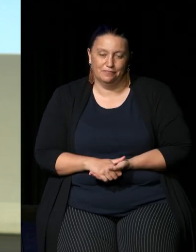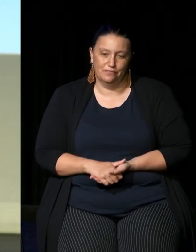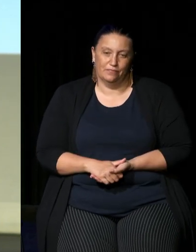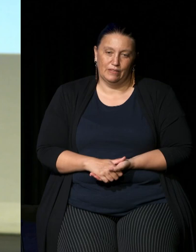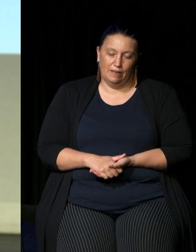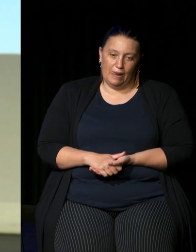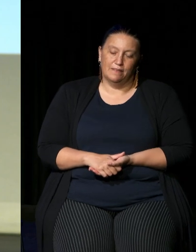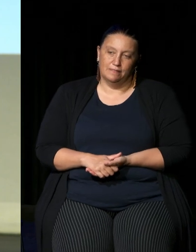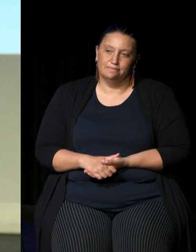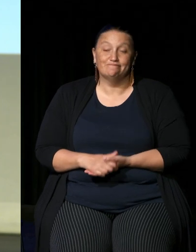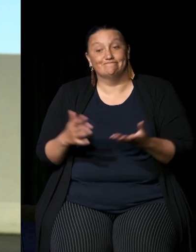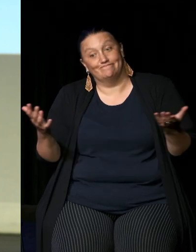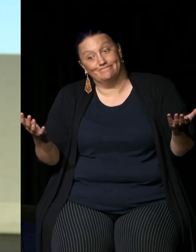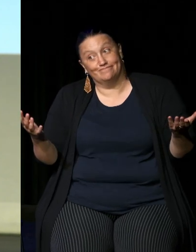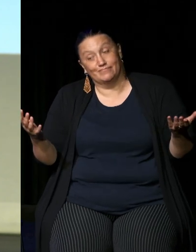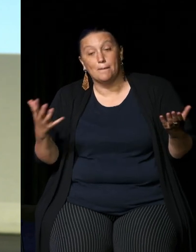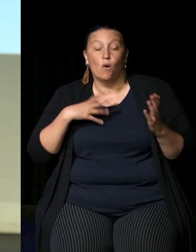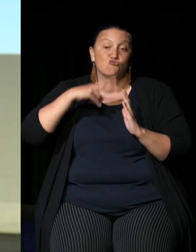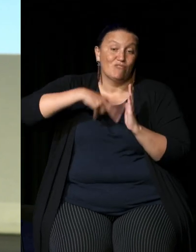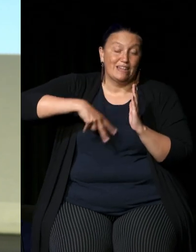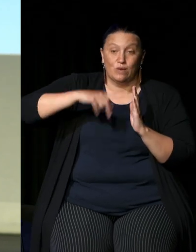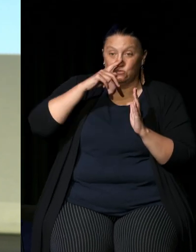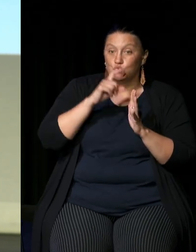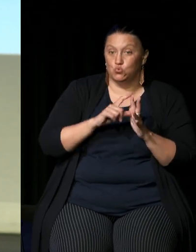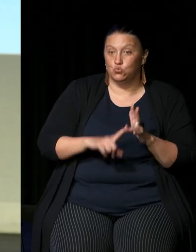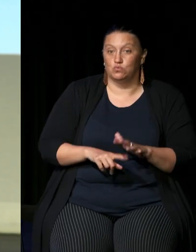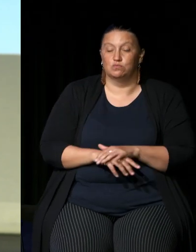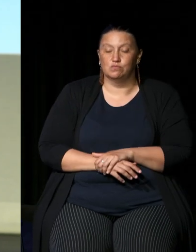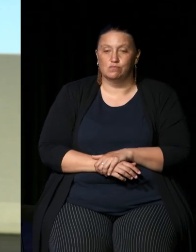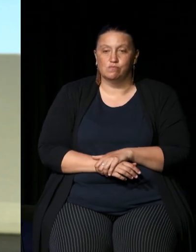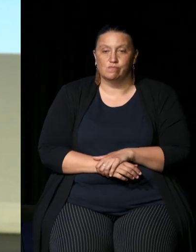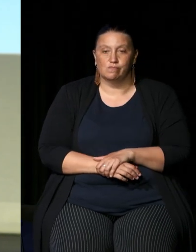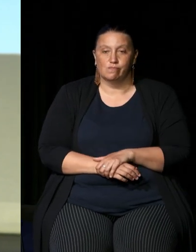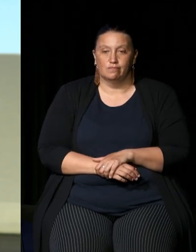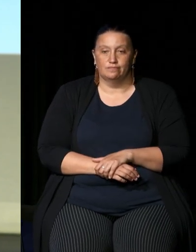um yeah there's more reading that you can take on it I also say that John